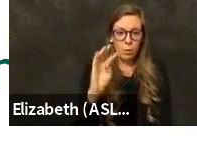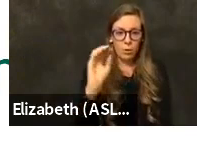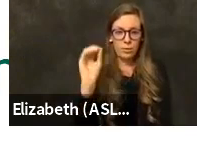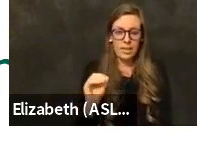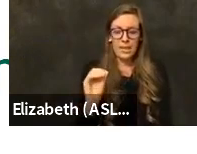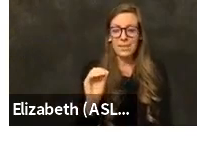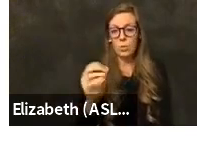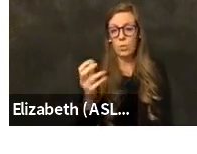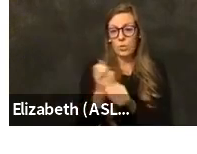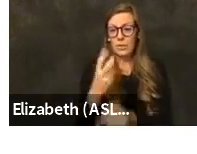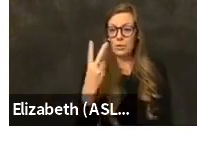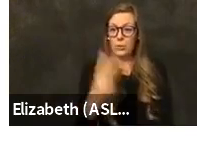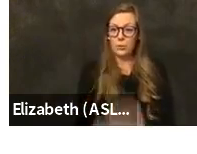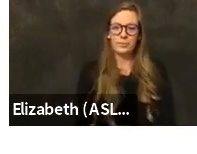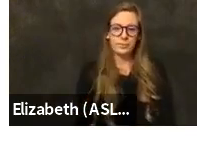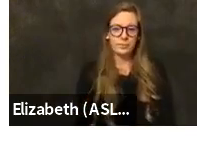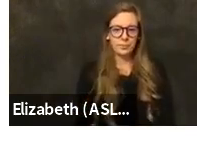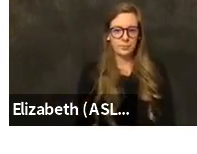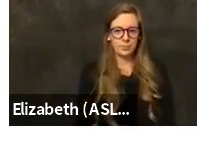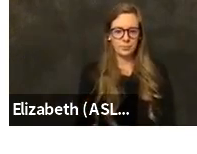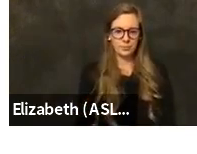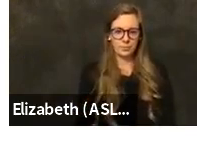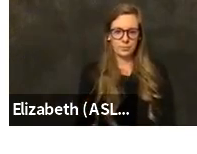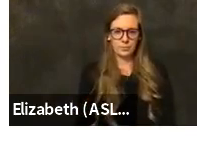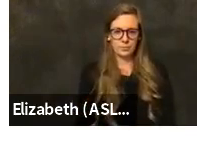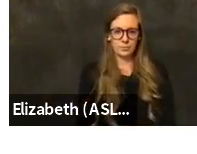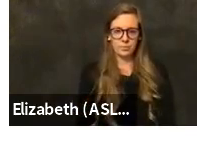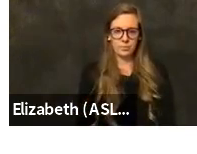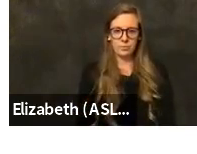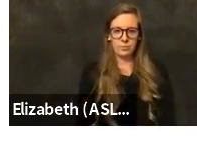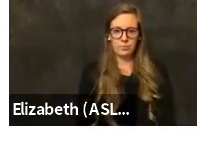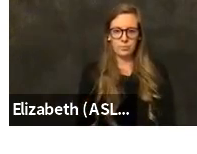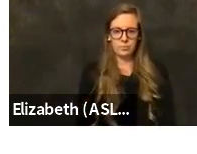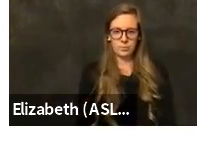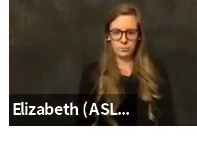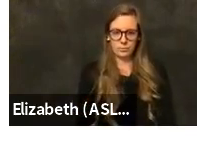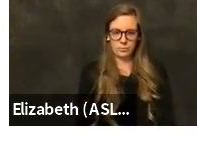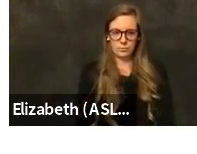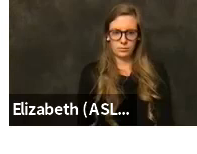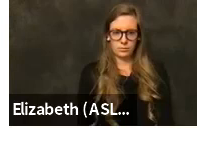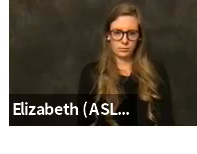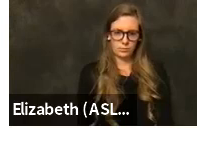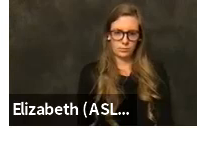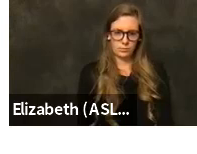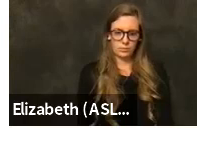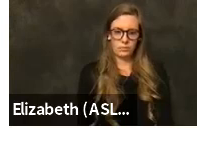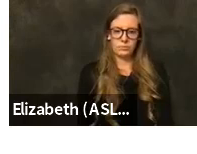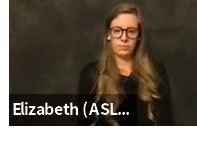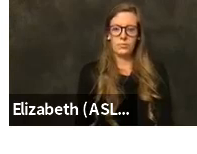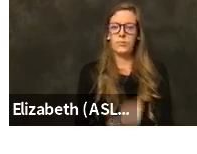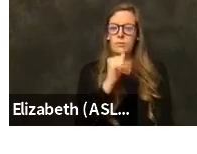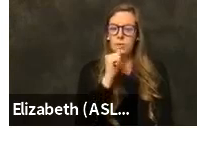Next slide, please. In terms of the sex of the residents, vaccinated females, sixty one point five